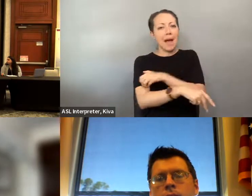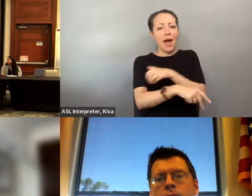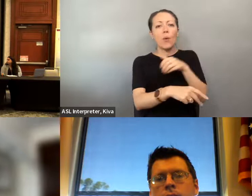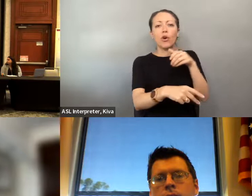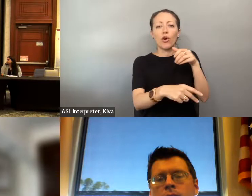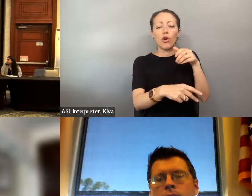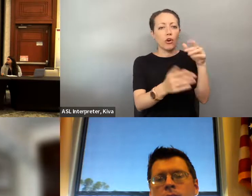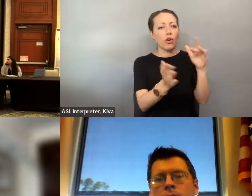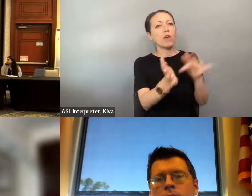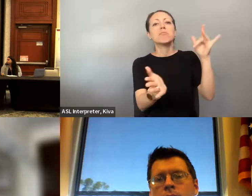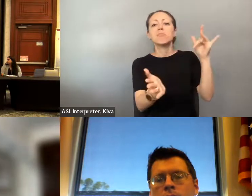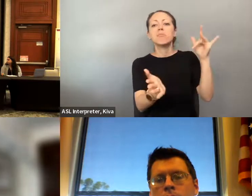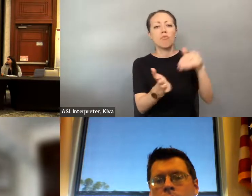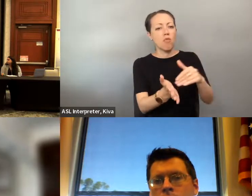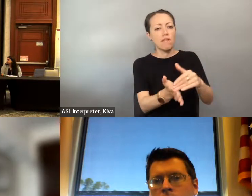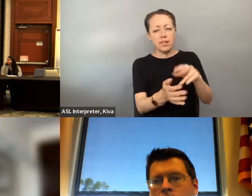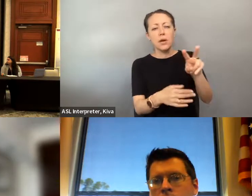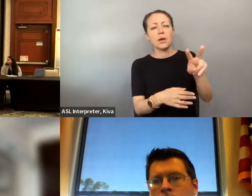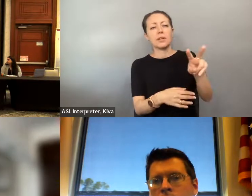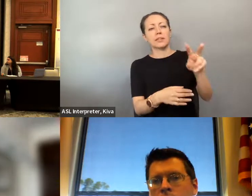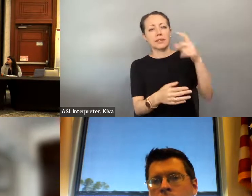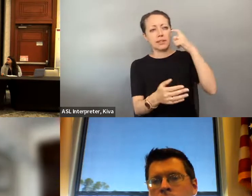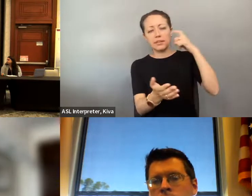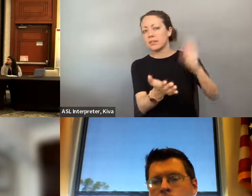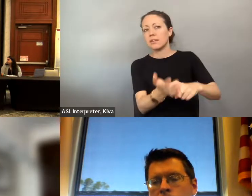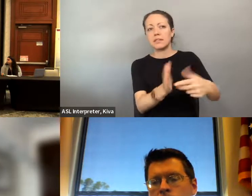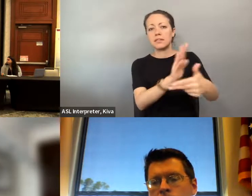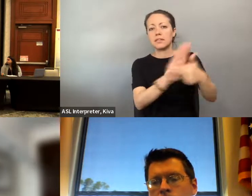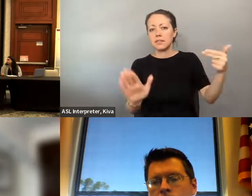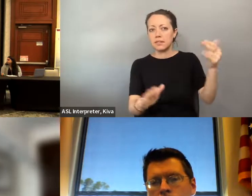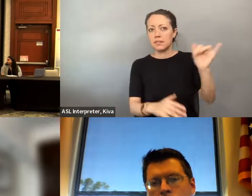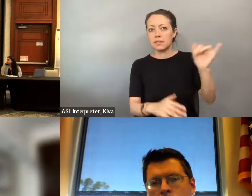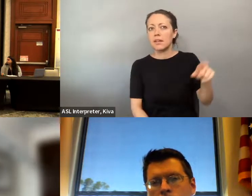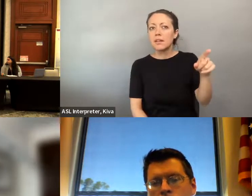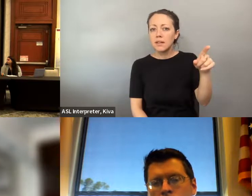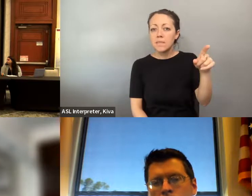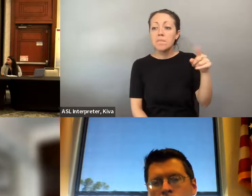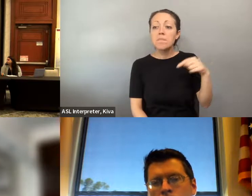just want to highlight that for me this is a very dangerous time for our democracy, and a very dangerous time for those of us who are often at the margins of the centers of power and one of the things that we see in this rhetoric is not only a a push for